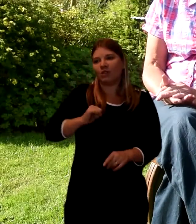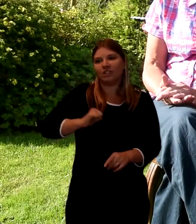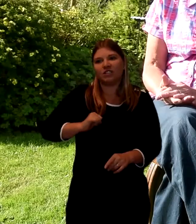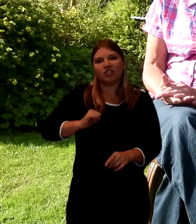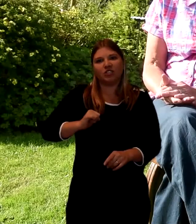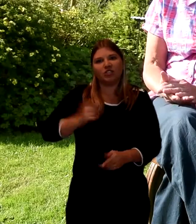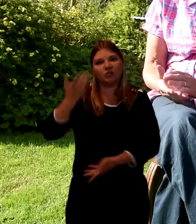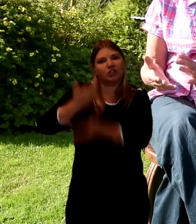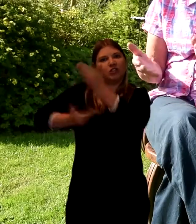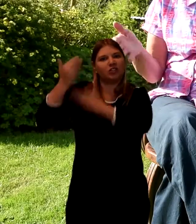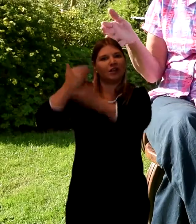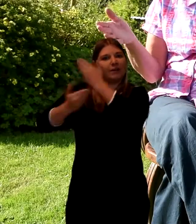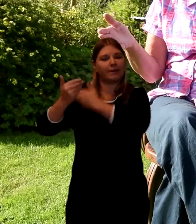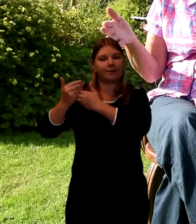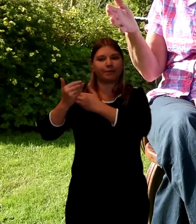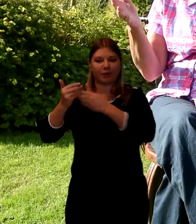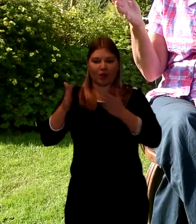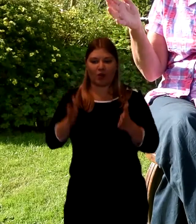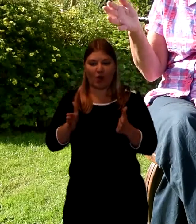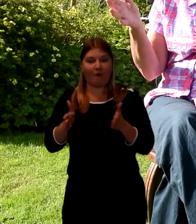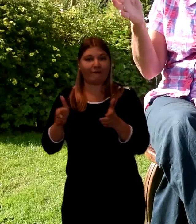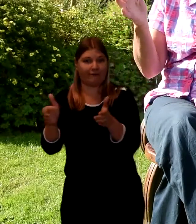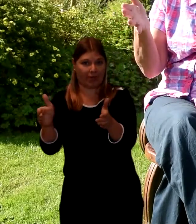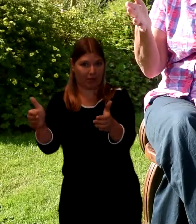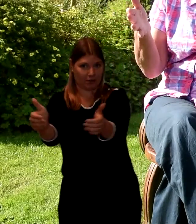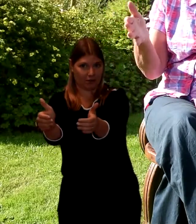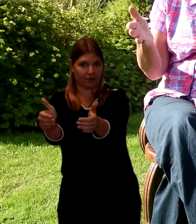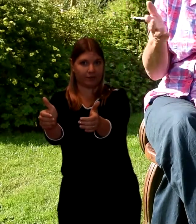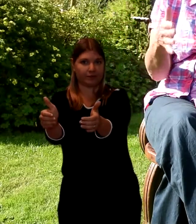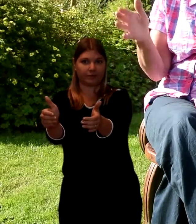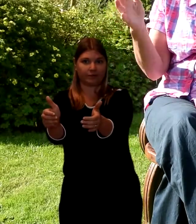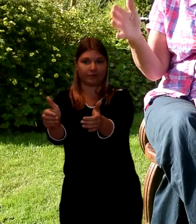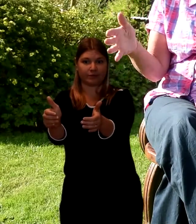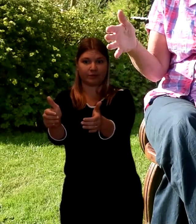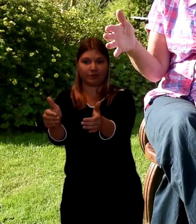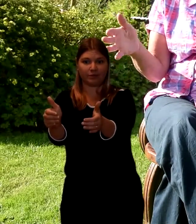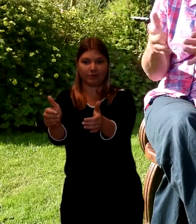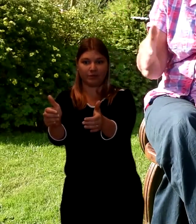was the coffin is taken over the over the hole.